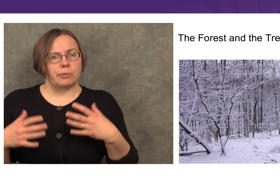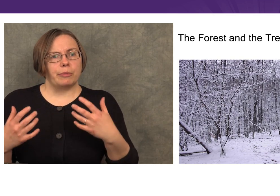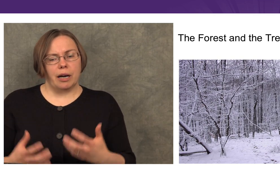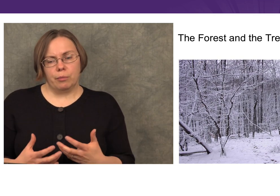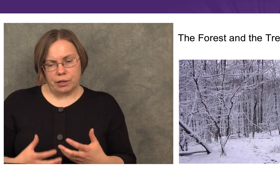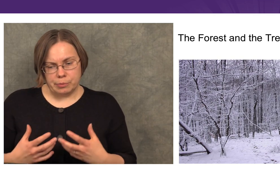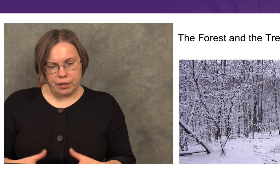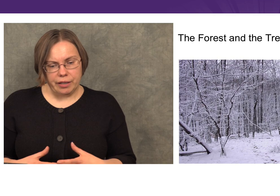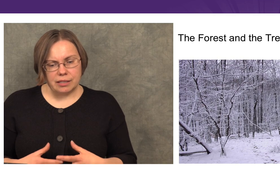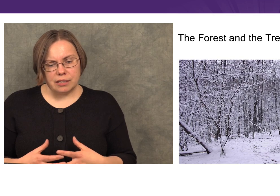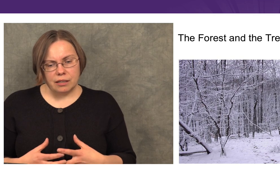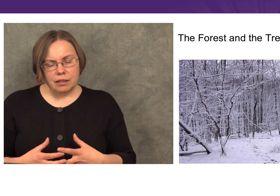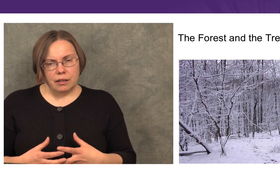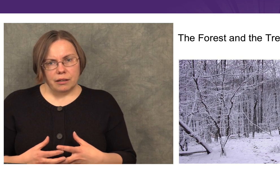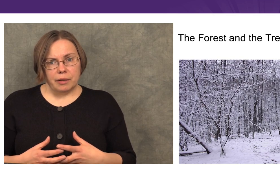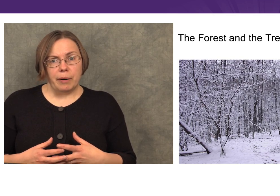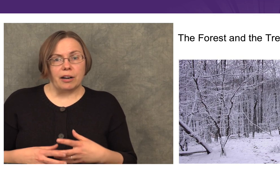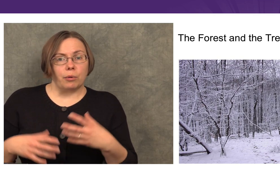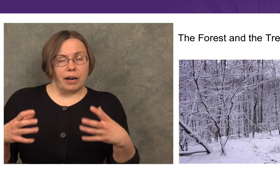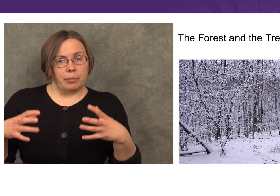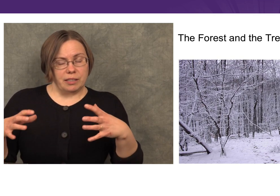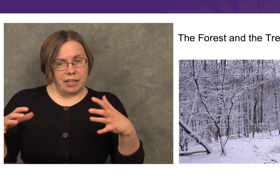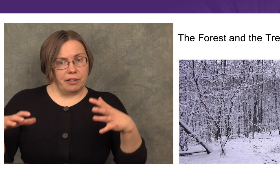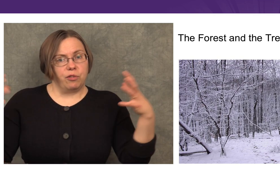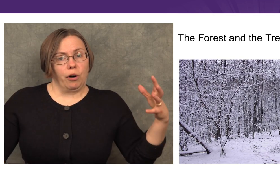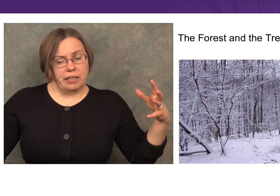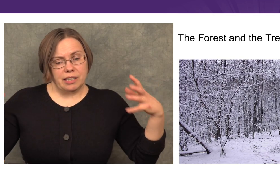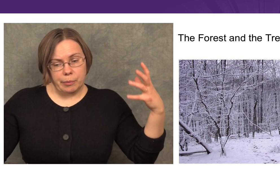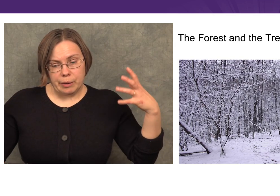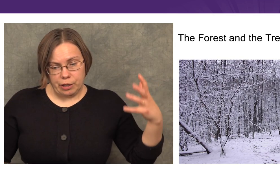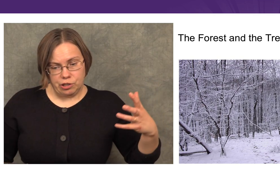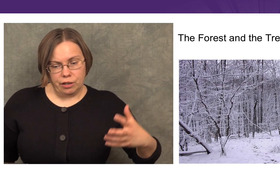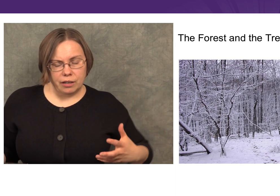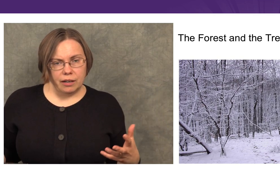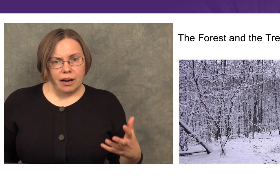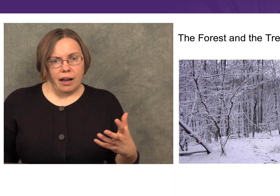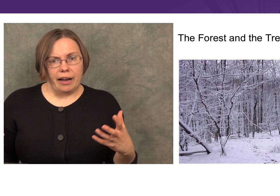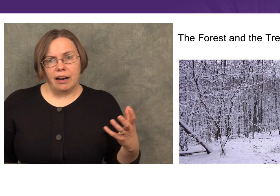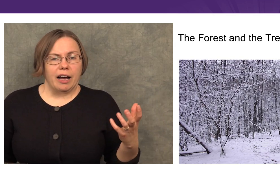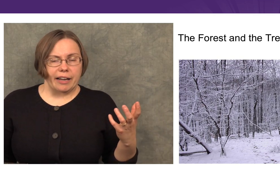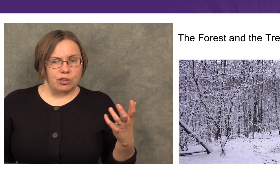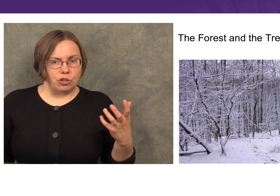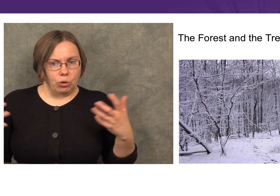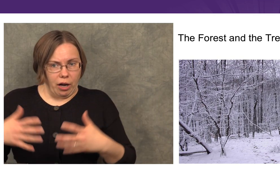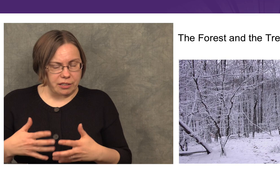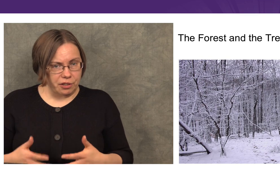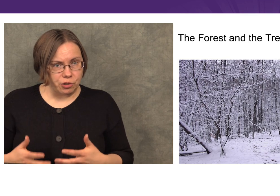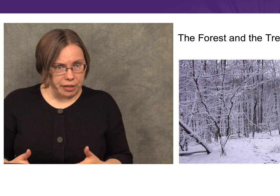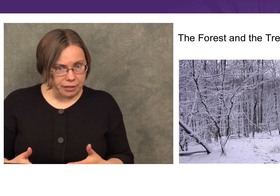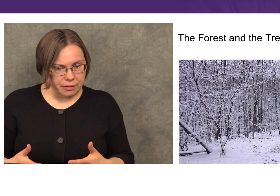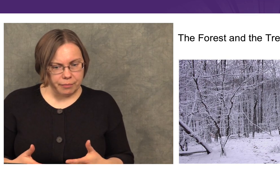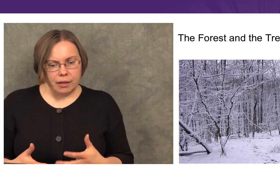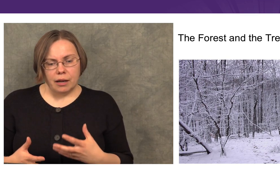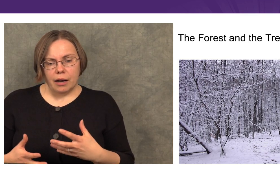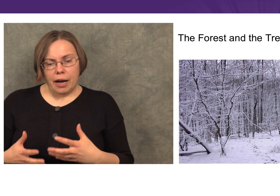as we become more experienced, the better we’re able to see the forest— the big picture— and not get so lost in the trees.